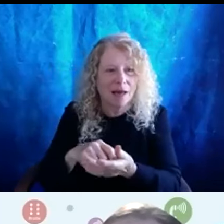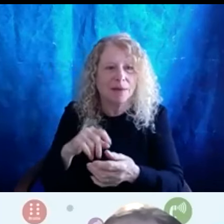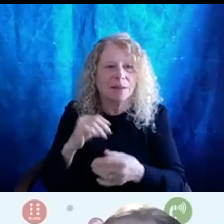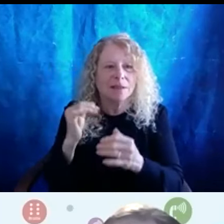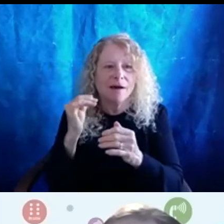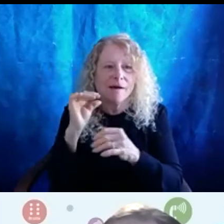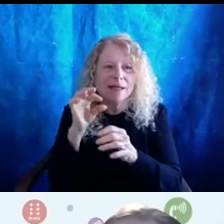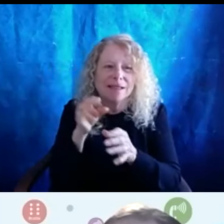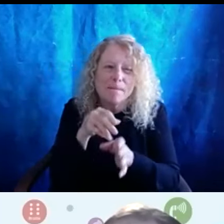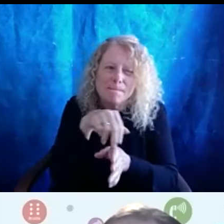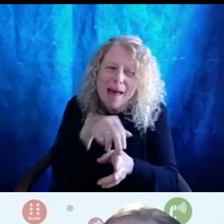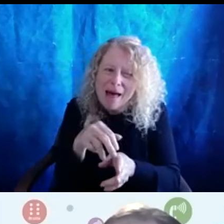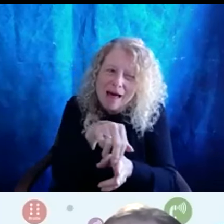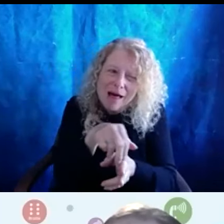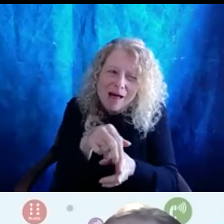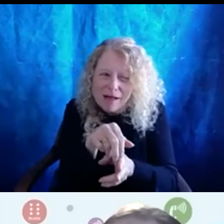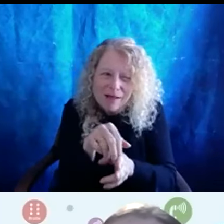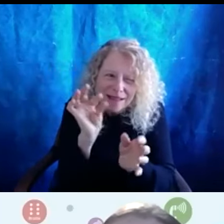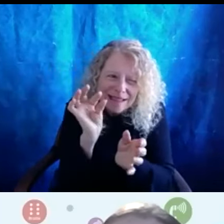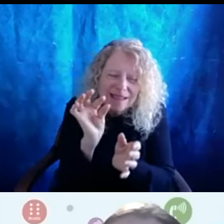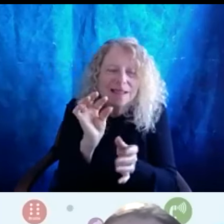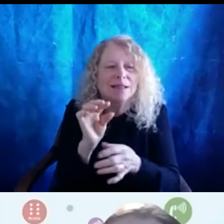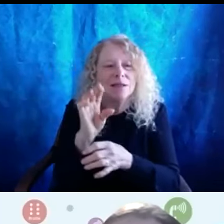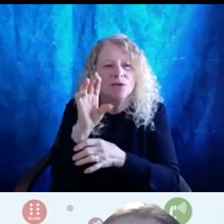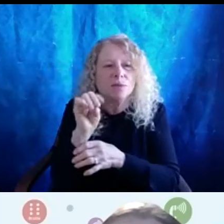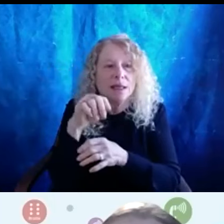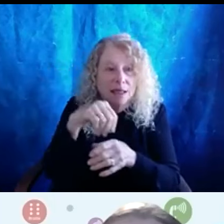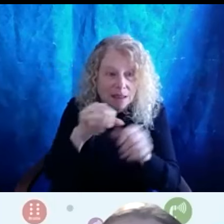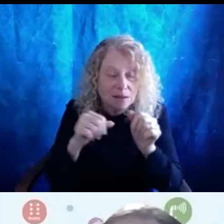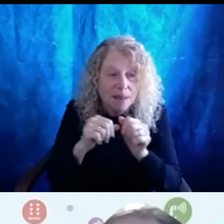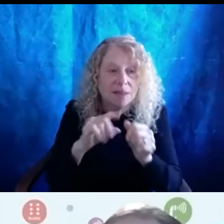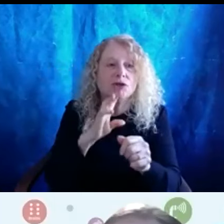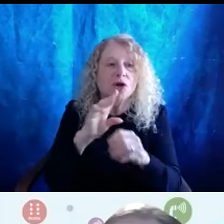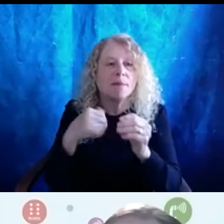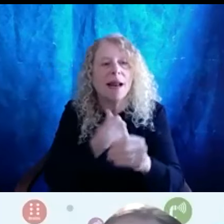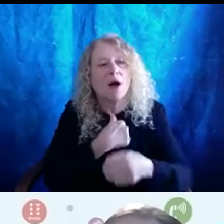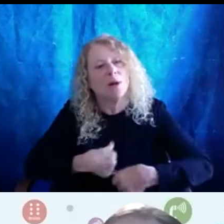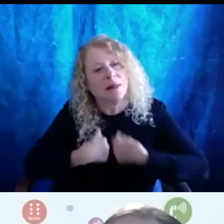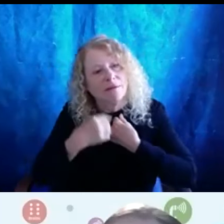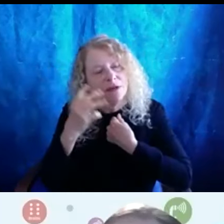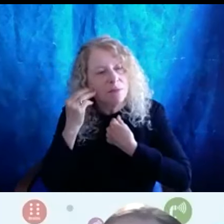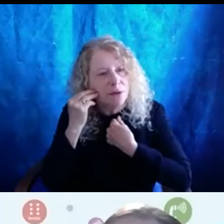balance that we have to to be in spaces and really talk about our lived experiences and be authentic